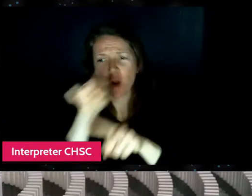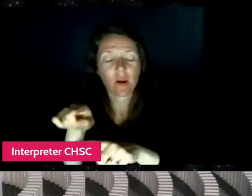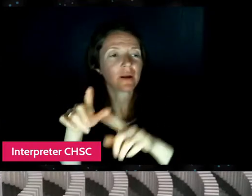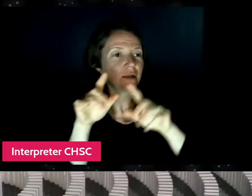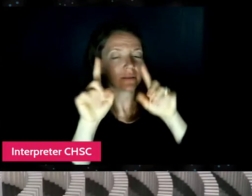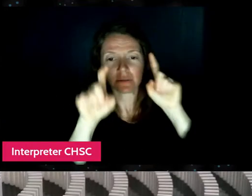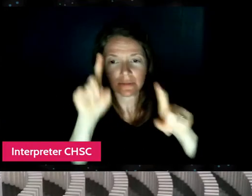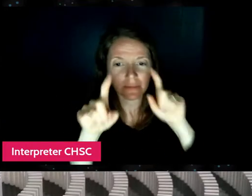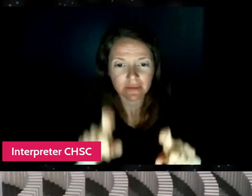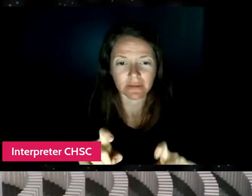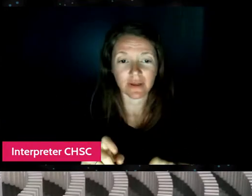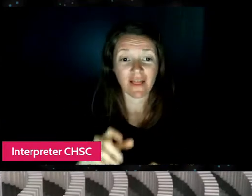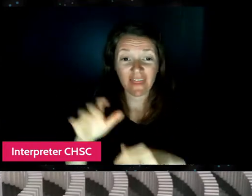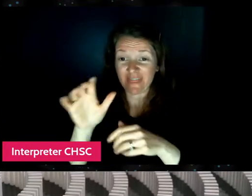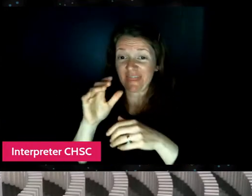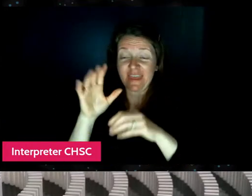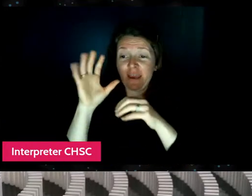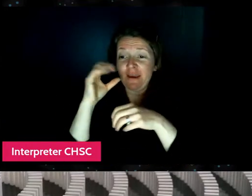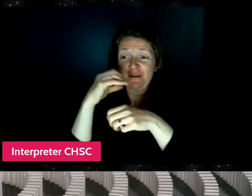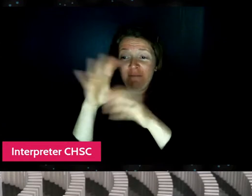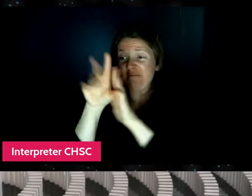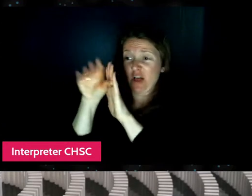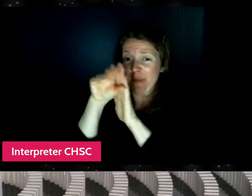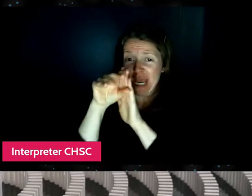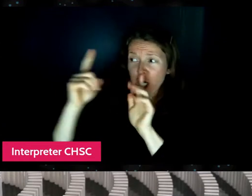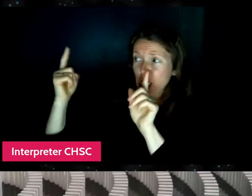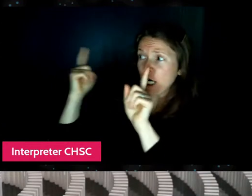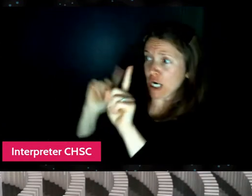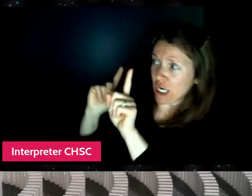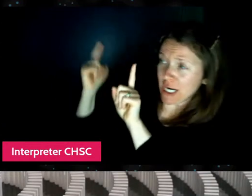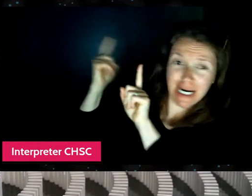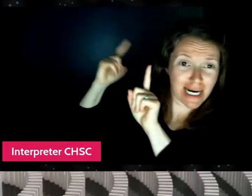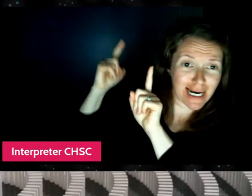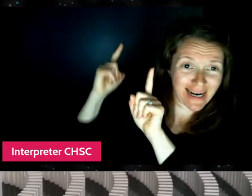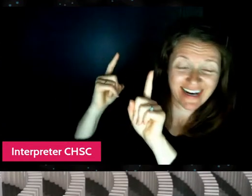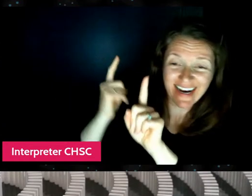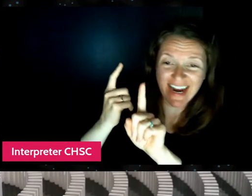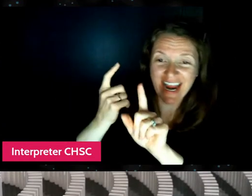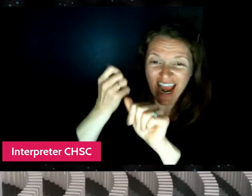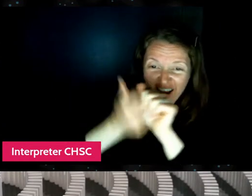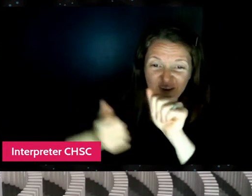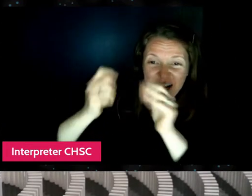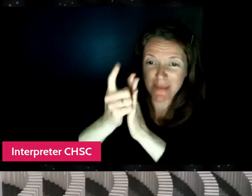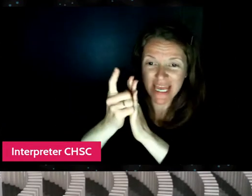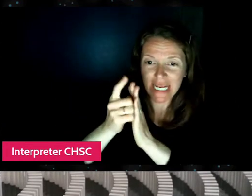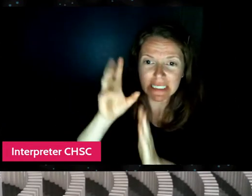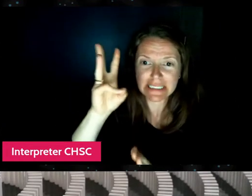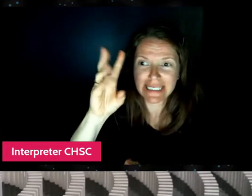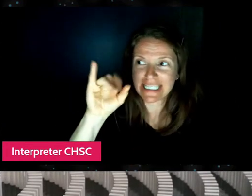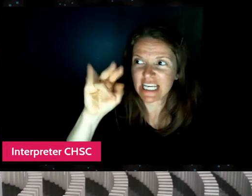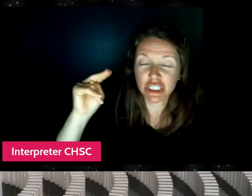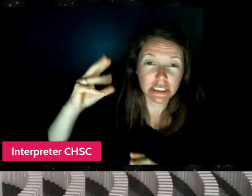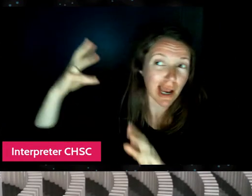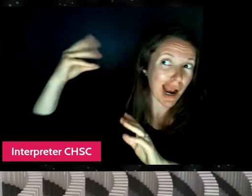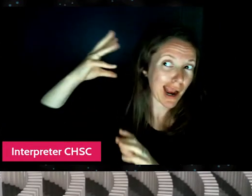There's a filmmaker behind her, you know, following her every move, you know, six inches from her and shoving a camera lens at her.